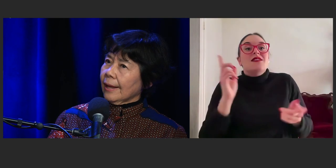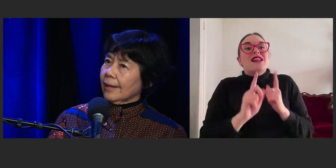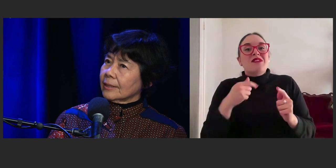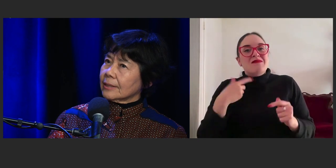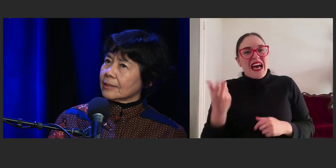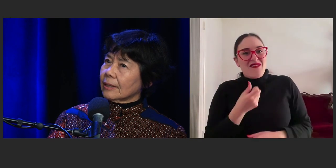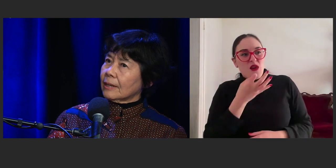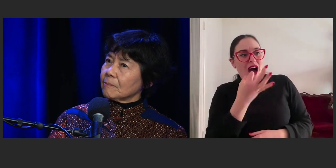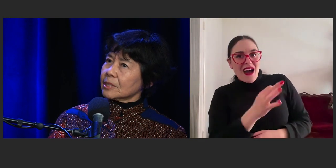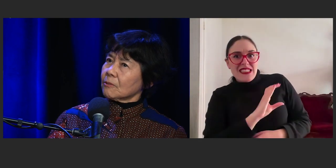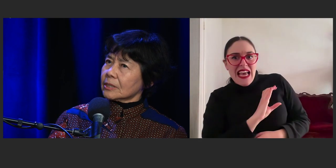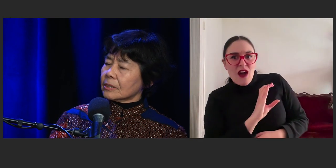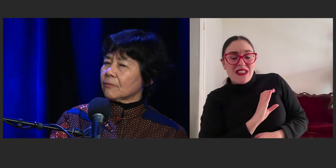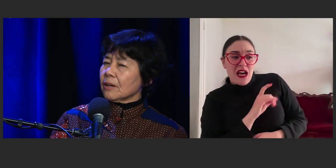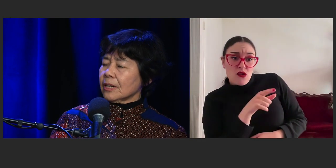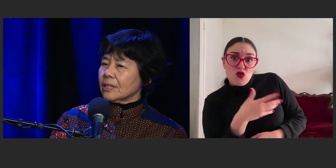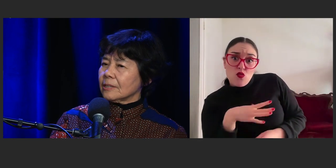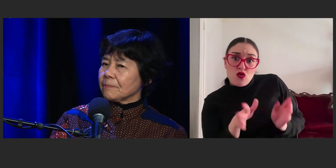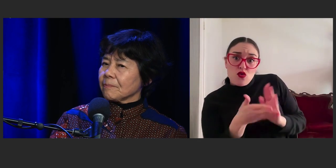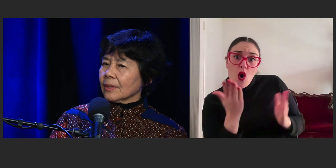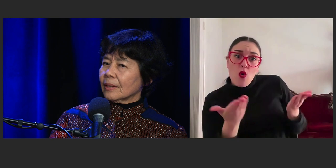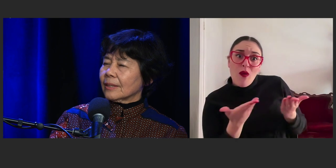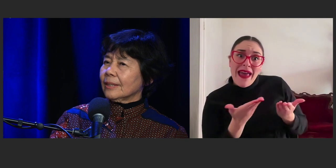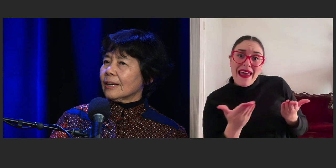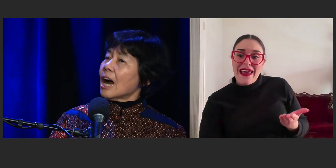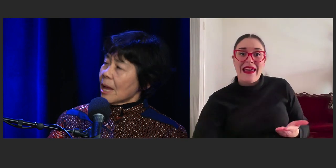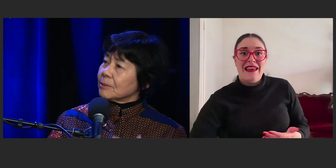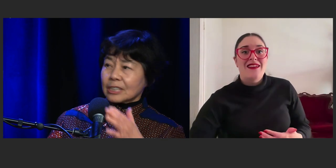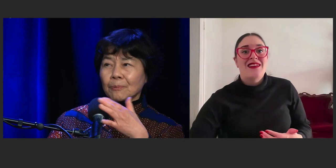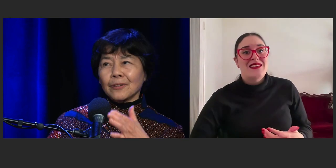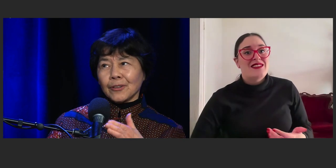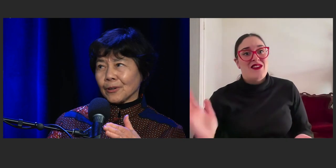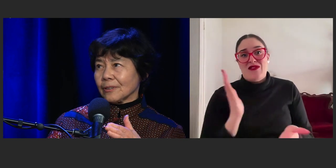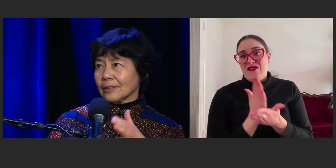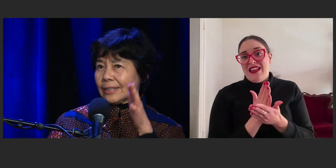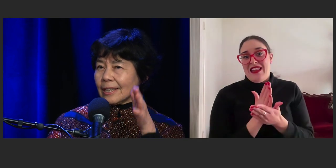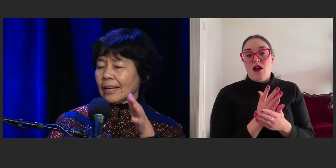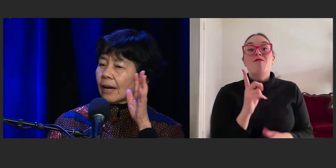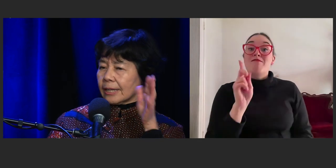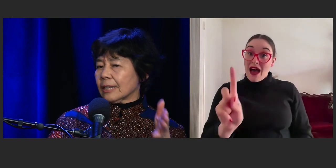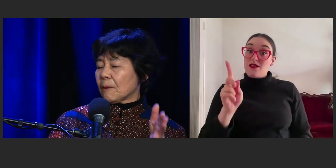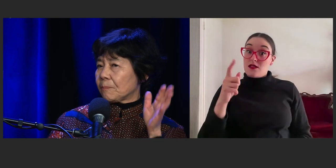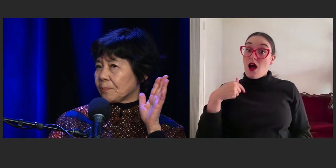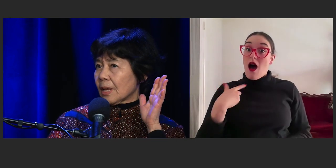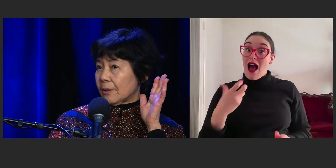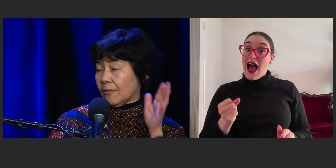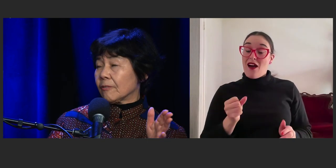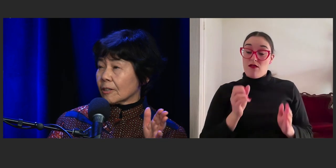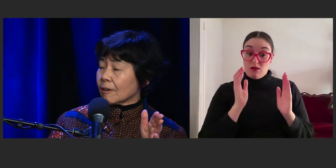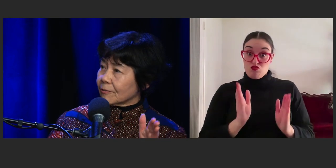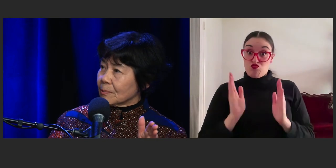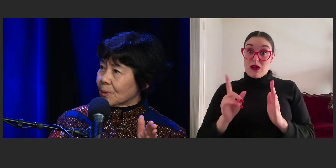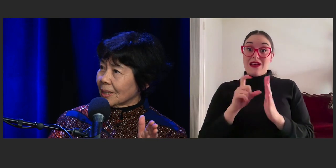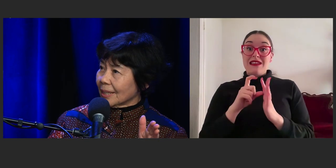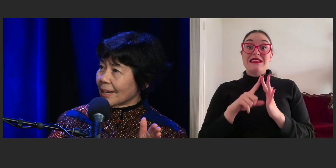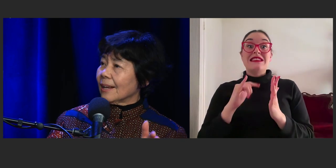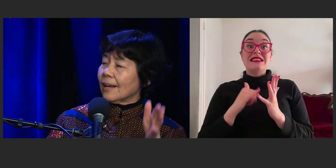And so it's very, yeah, I am disciplined though in that I get up at five o'clock every morning